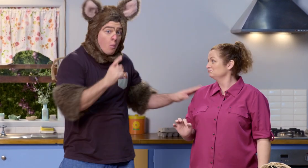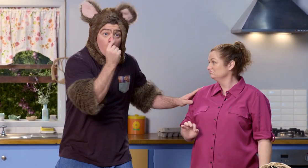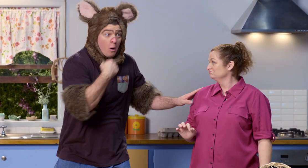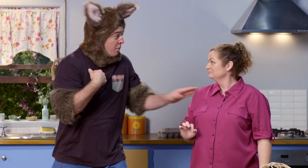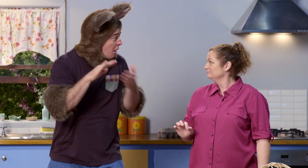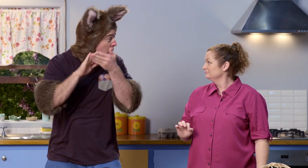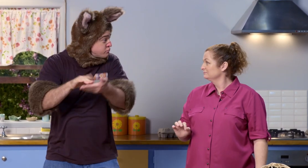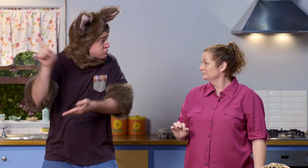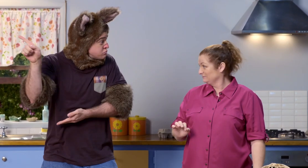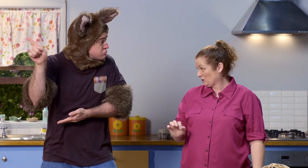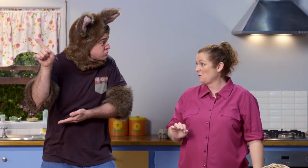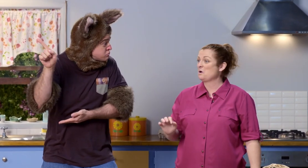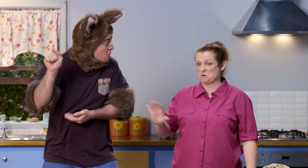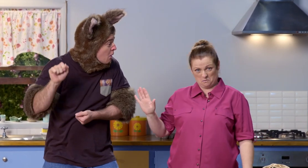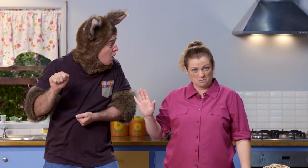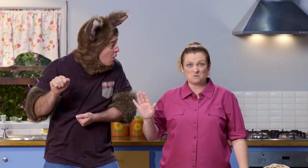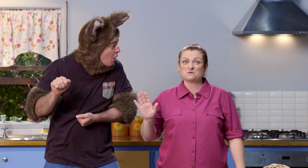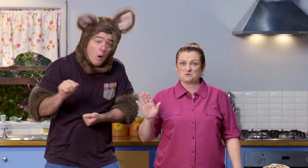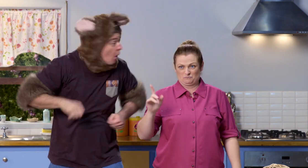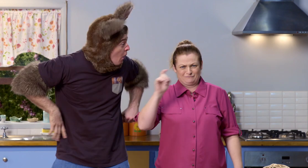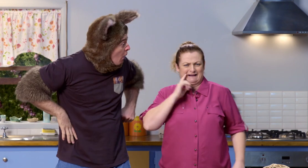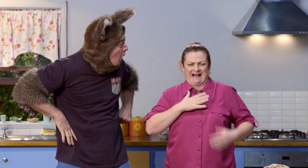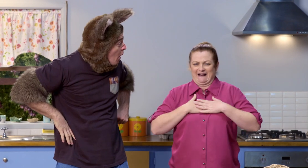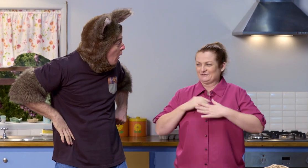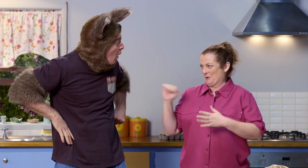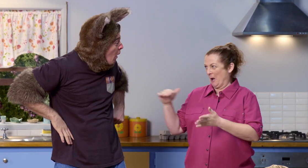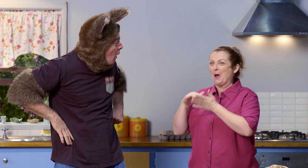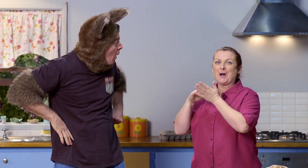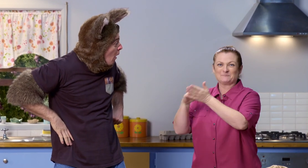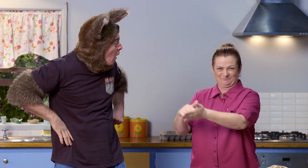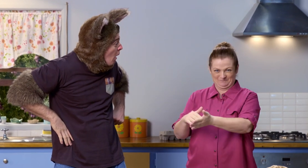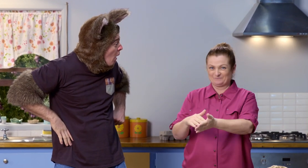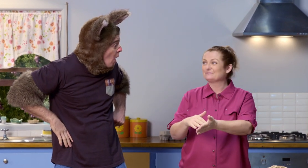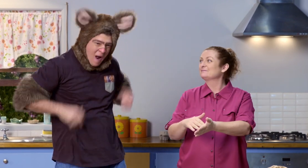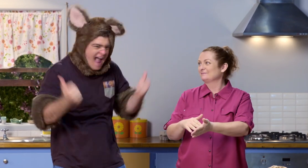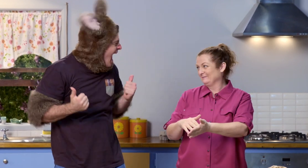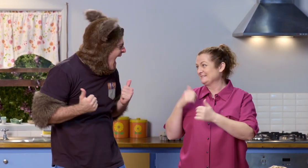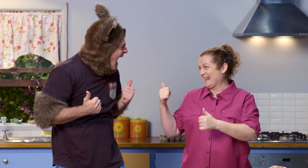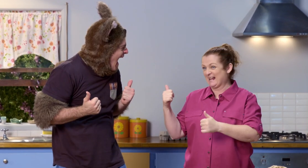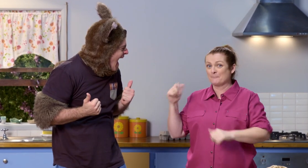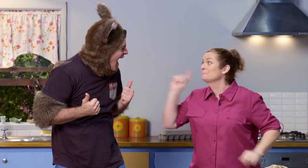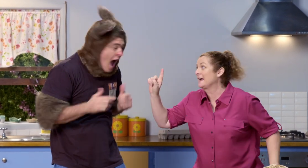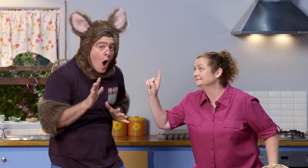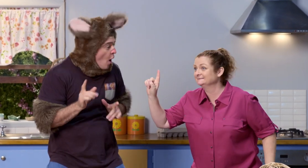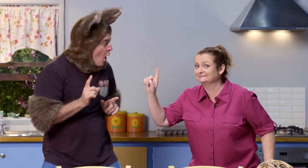Ooh. Can I help him? Oh, you could. And I'm sure he would love to have your help. Great! But...